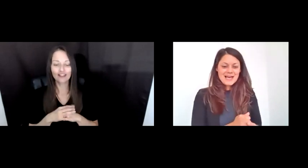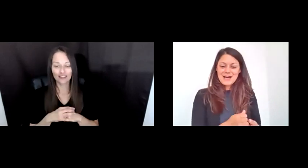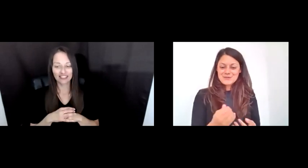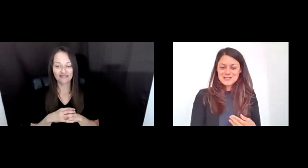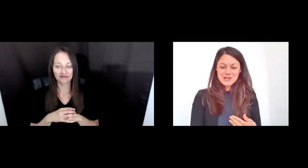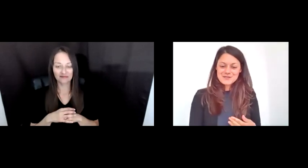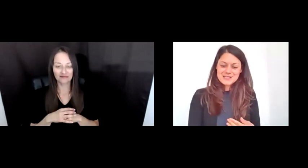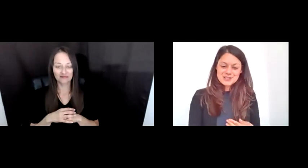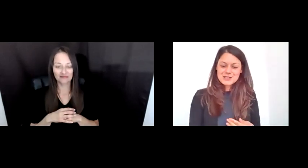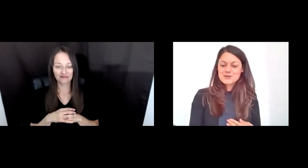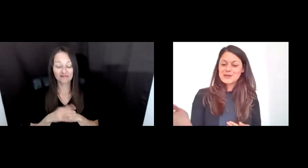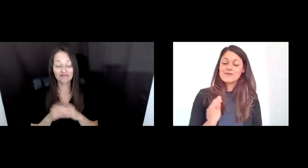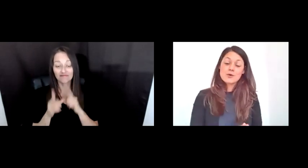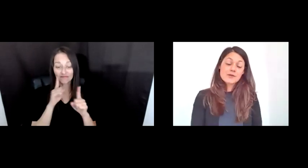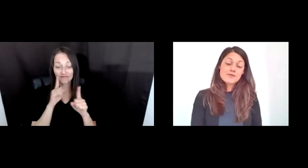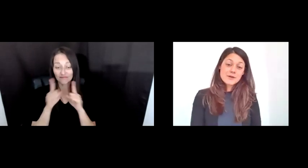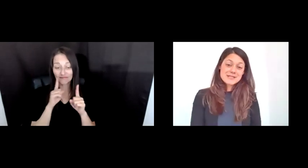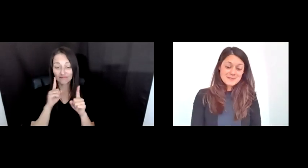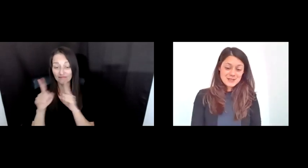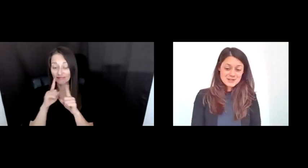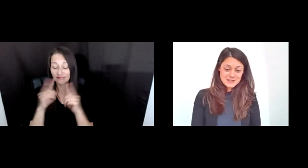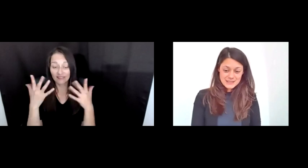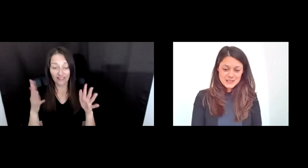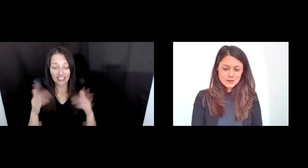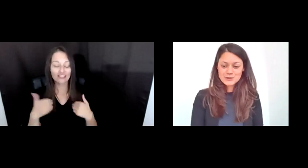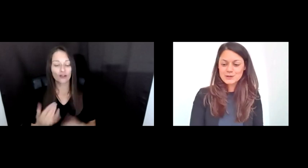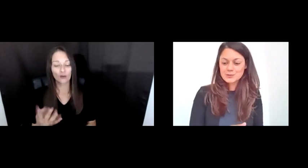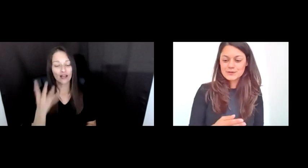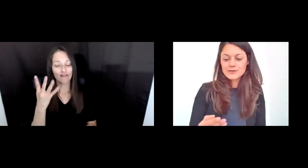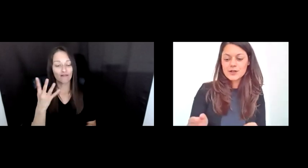AFTER THESE CONVERSATIONS WE HAVE FOUR VERY SPECIAL GUESTS WHO WILL DO A BRIEF